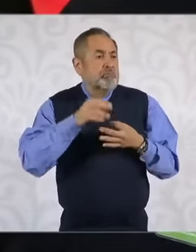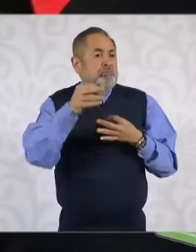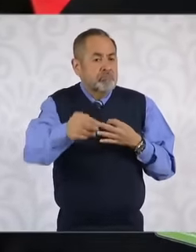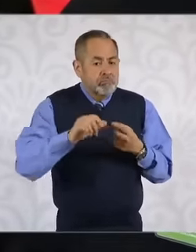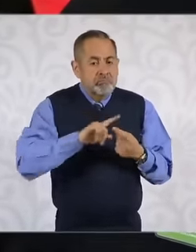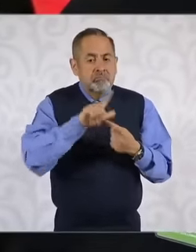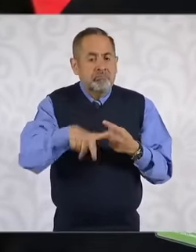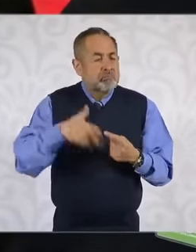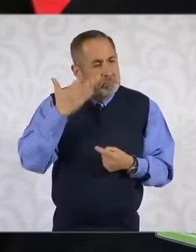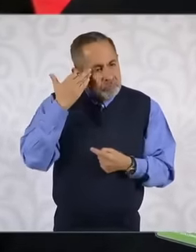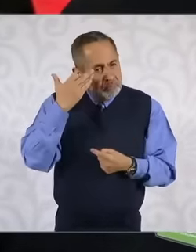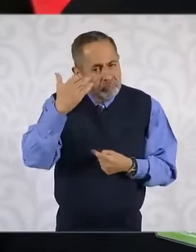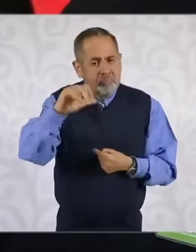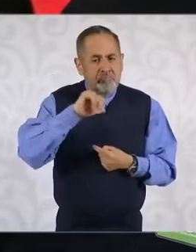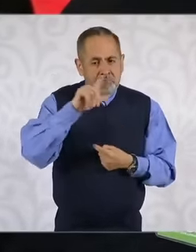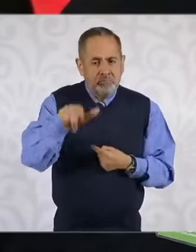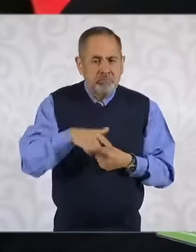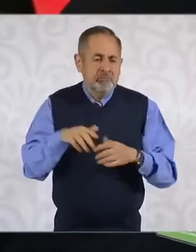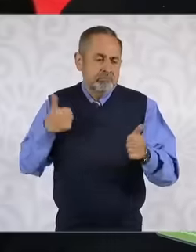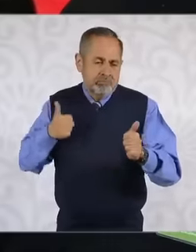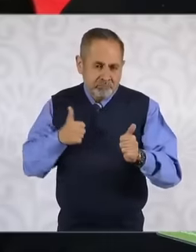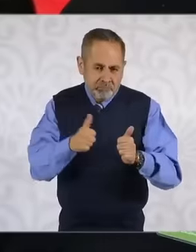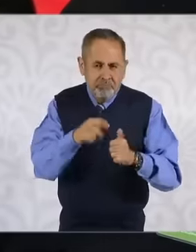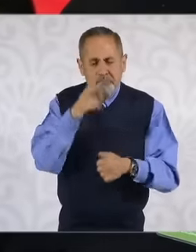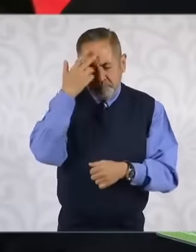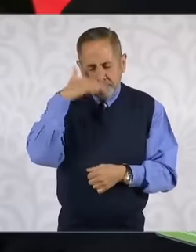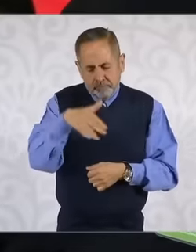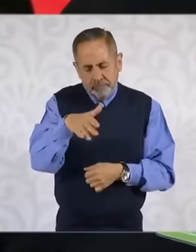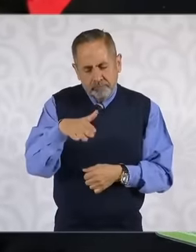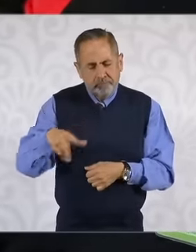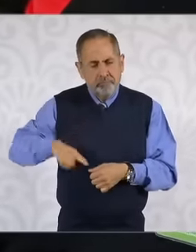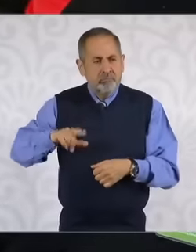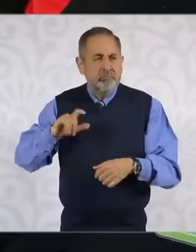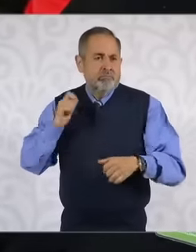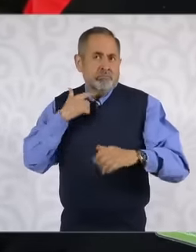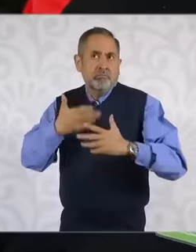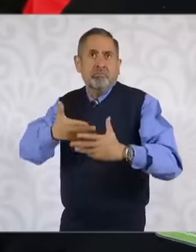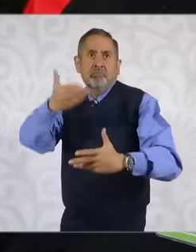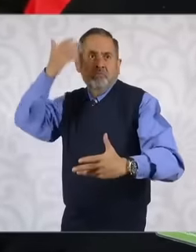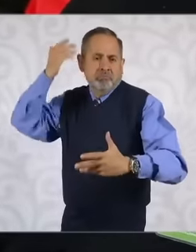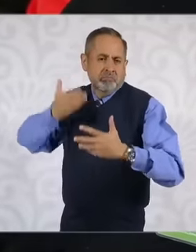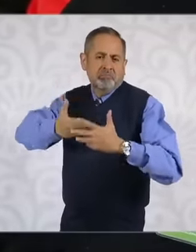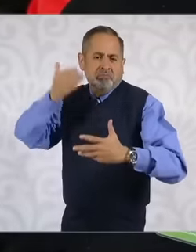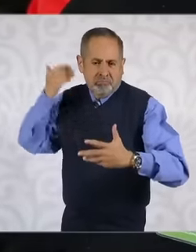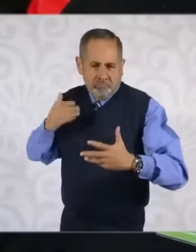been dragging on Well, yes, from previous governments And obviously the pandemic has gone deeper into the fact that,